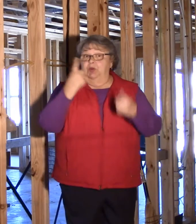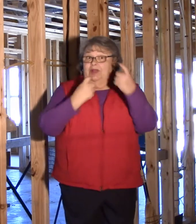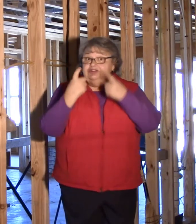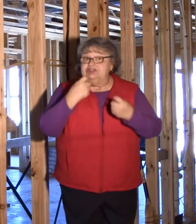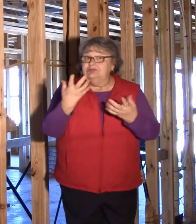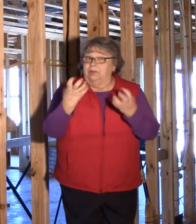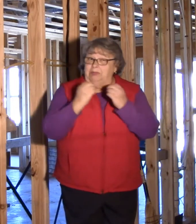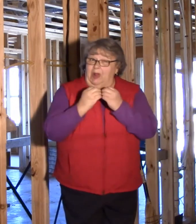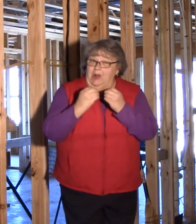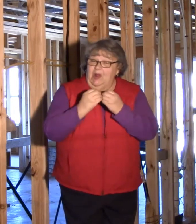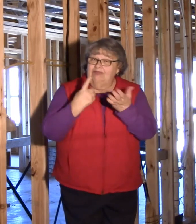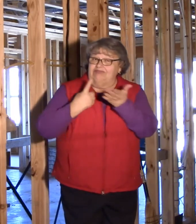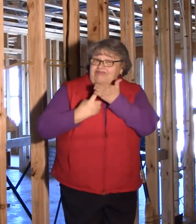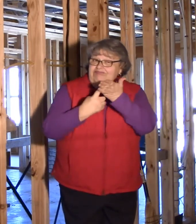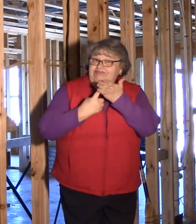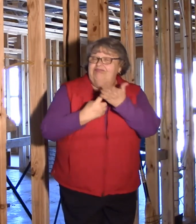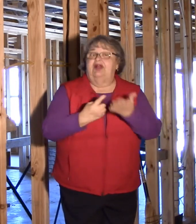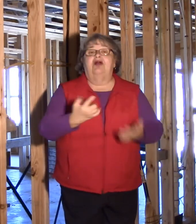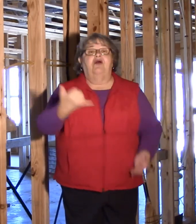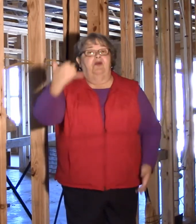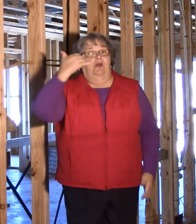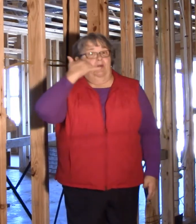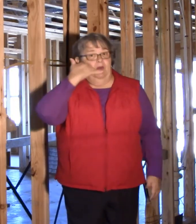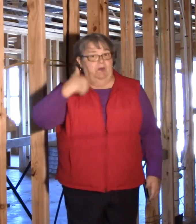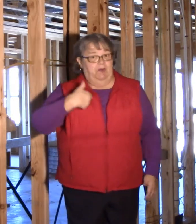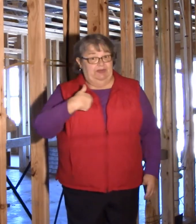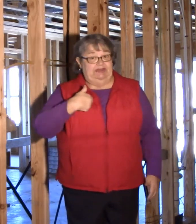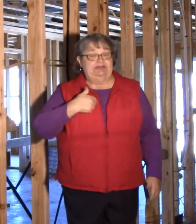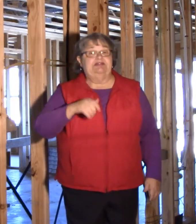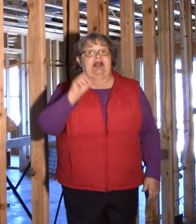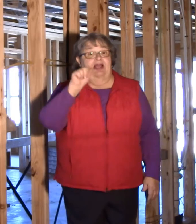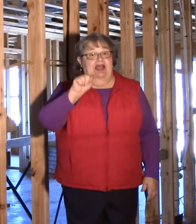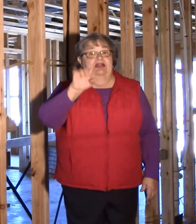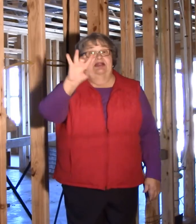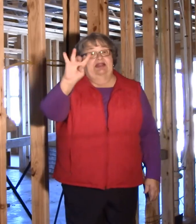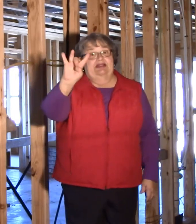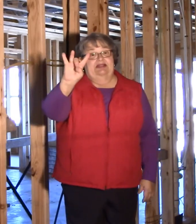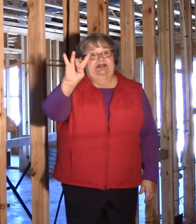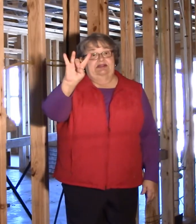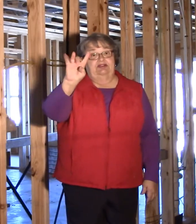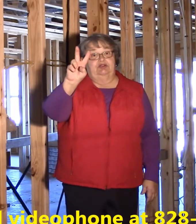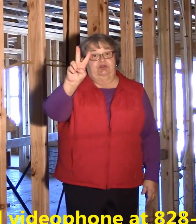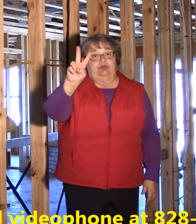If you have questions or want to discuss more, call me.